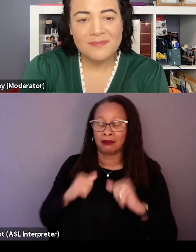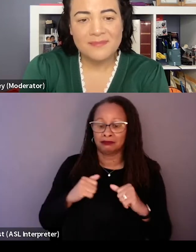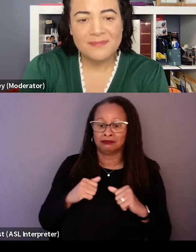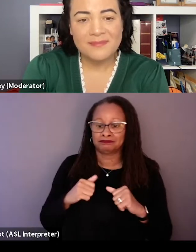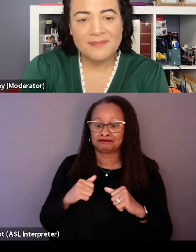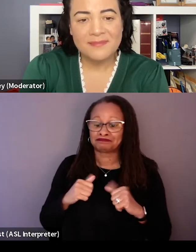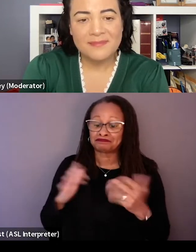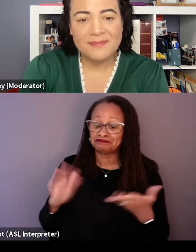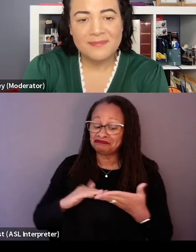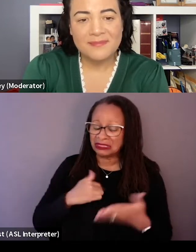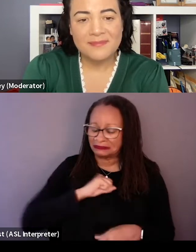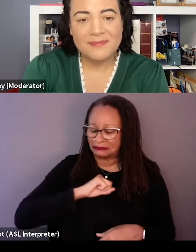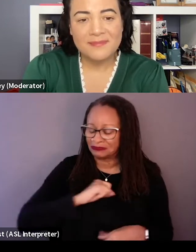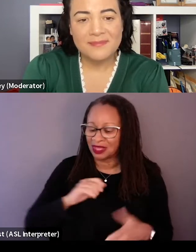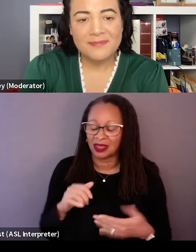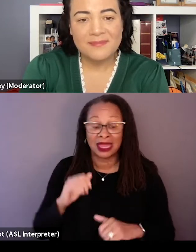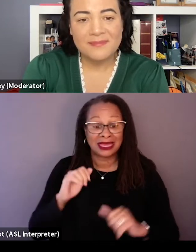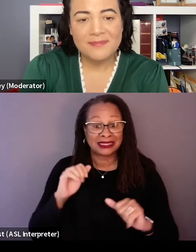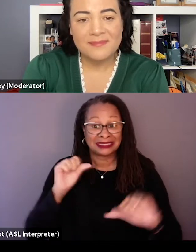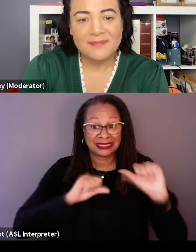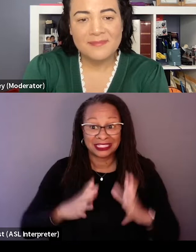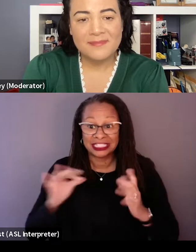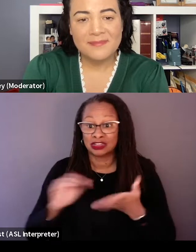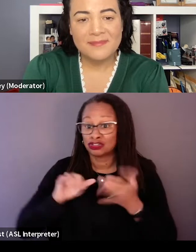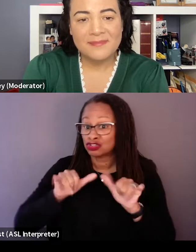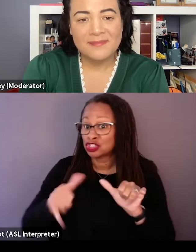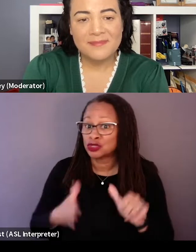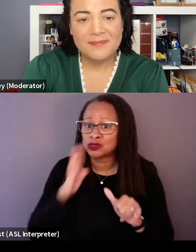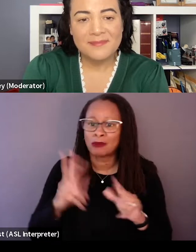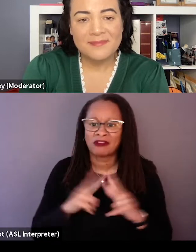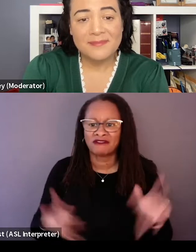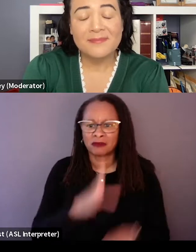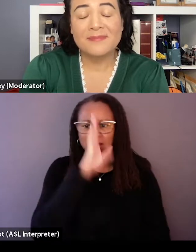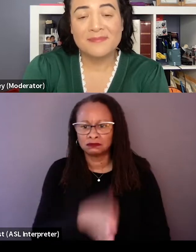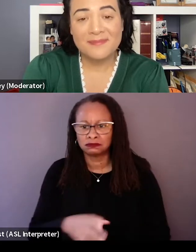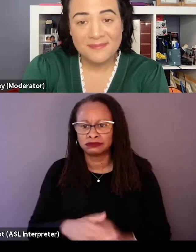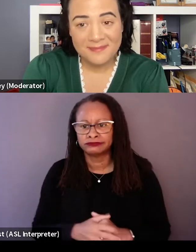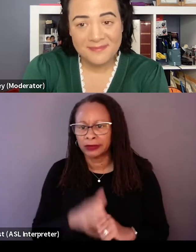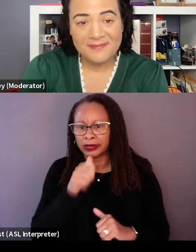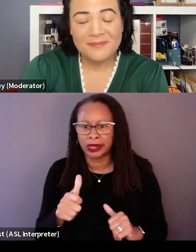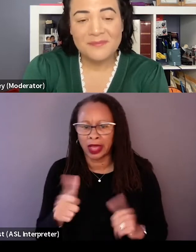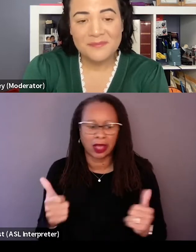that scientists and engineers are going to be very unemotional, detached people.